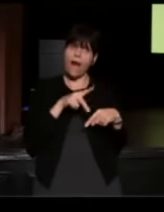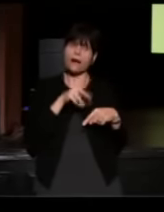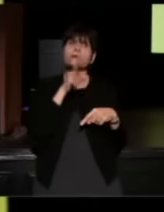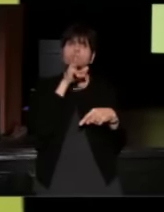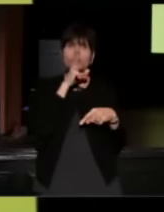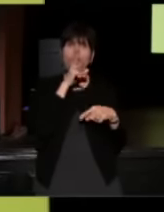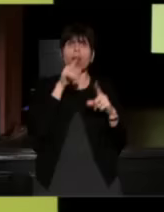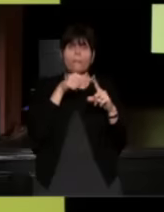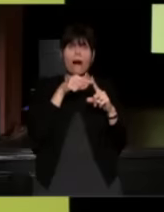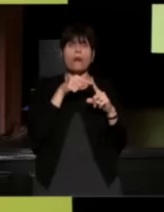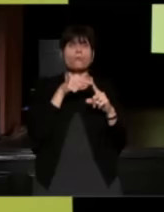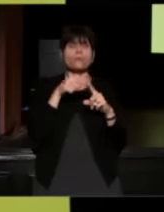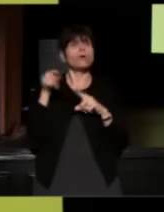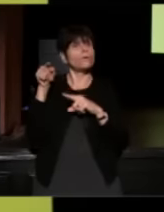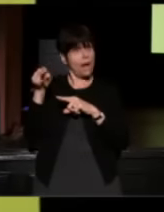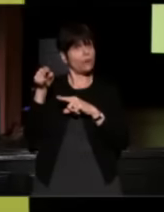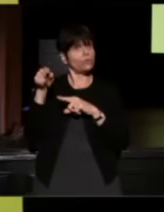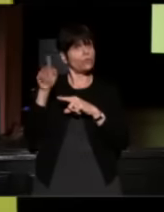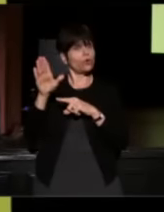about Yusor and the other kids,